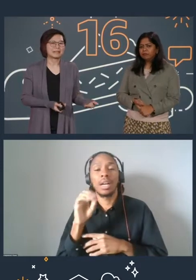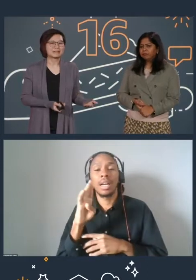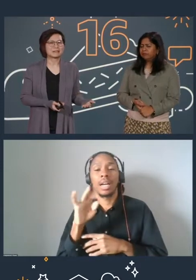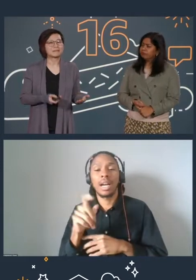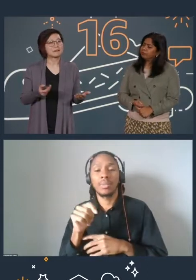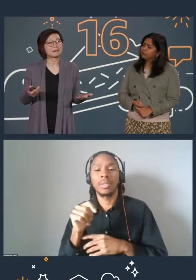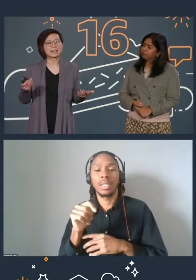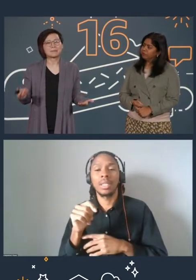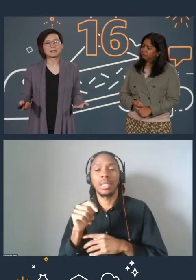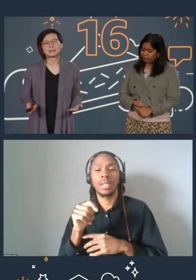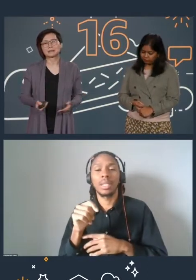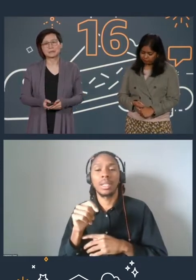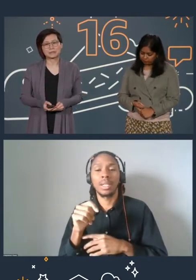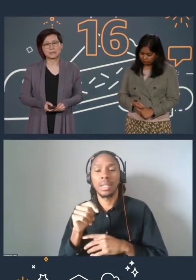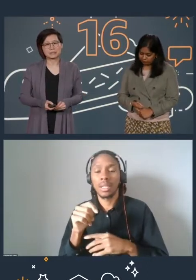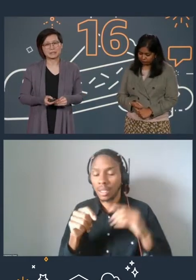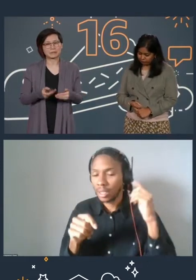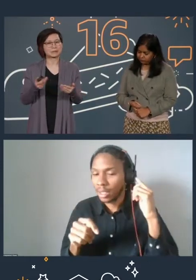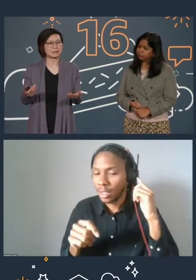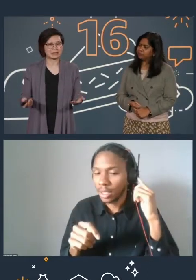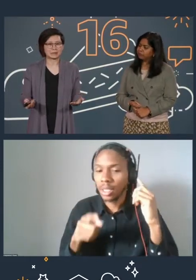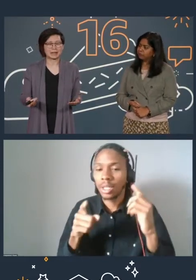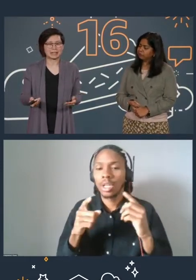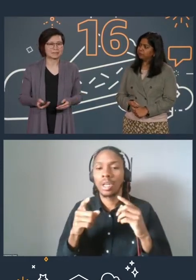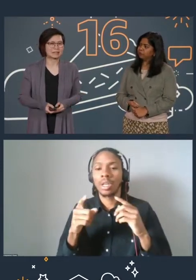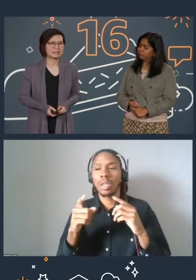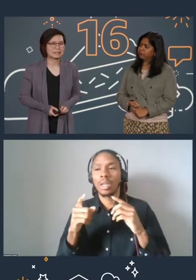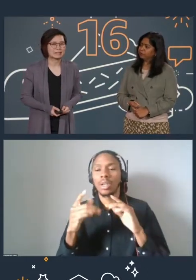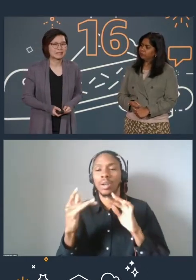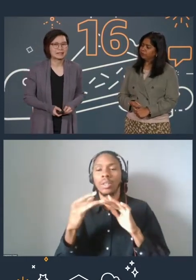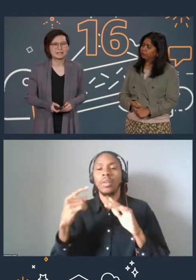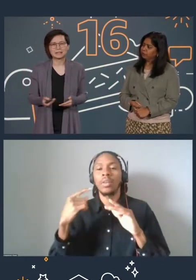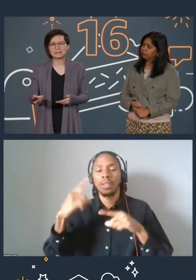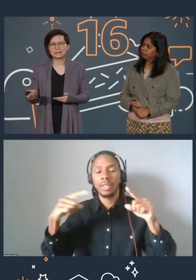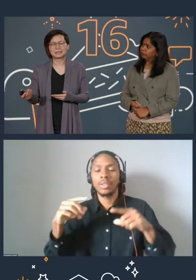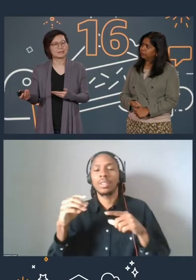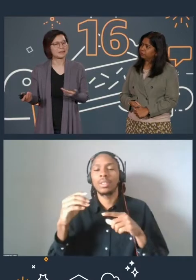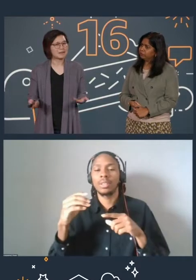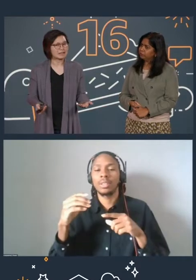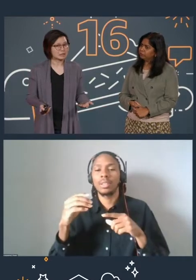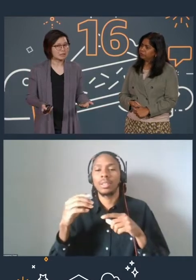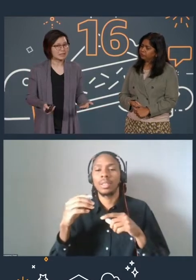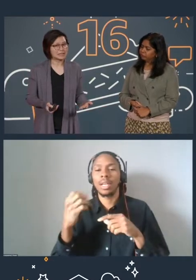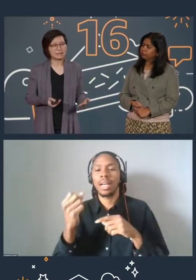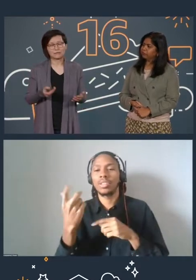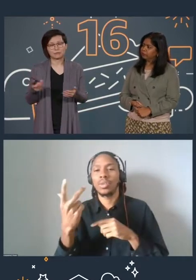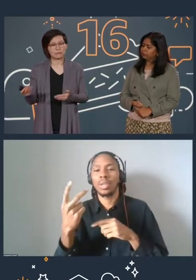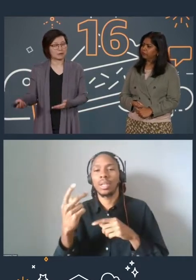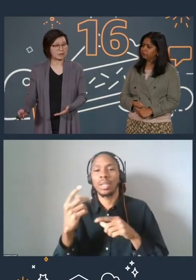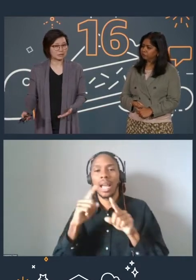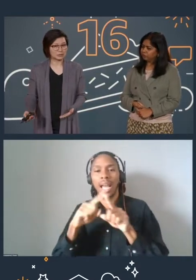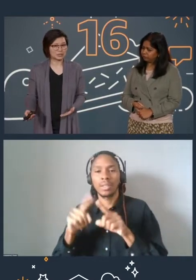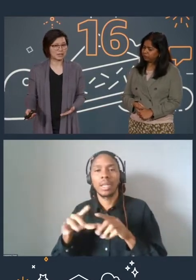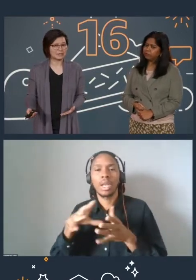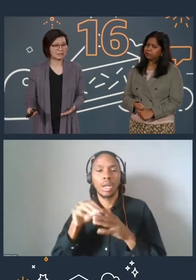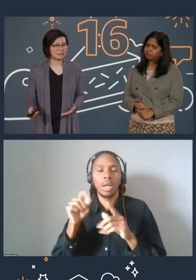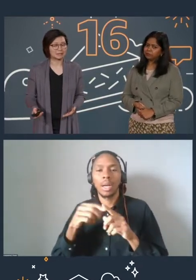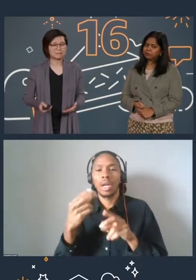on various Amazon Simple Storage Service or S3 aspects. This includes learning about use cases for your various storage classes,